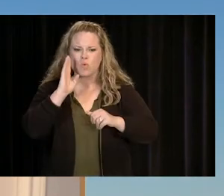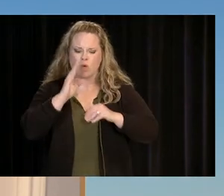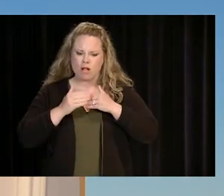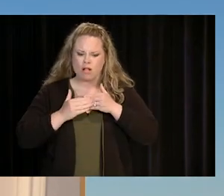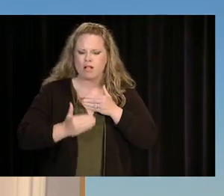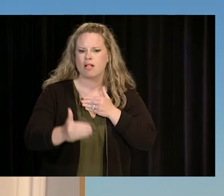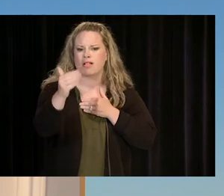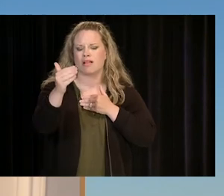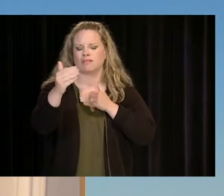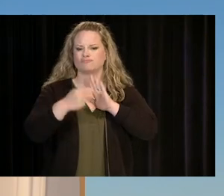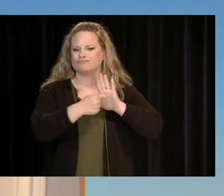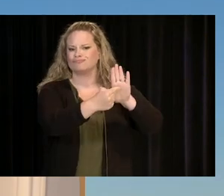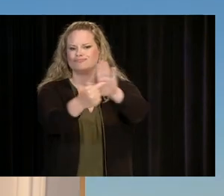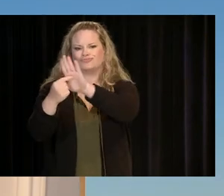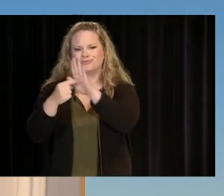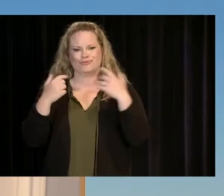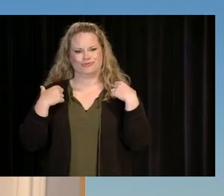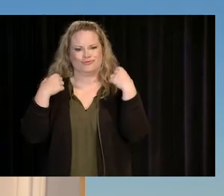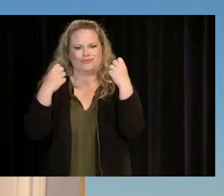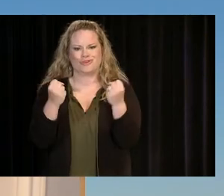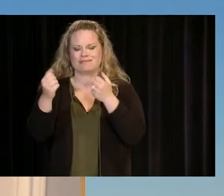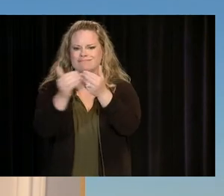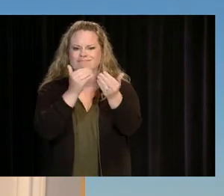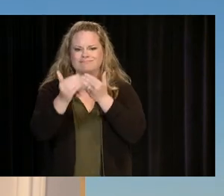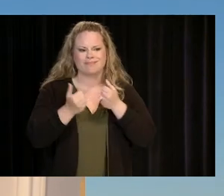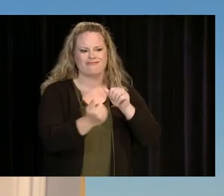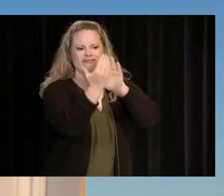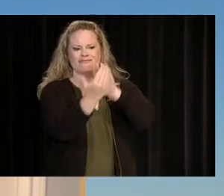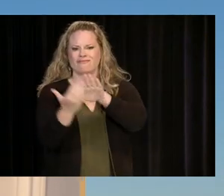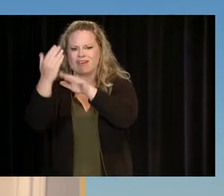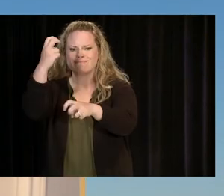WITH YOU A LEGACY OF STRENGTH IN THE FACE OF ADVERSITY.